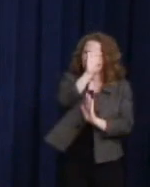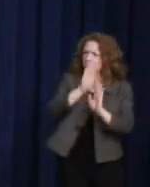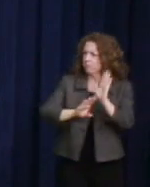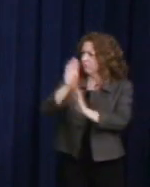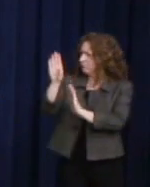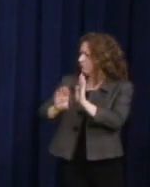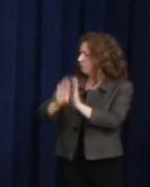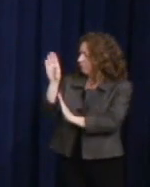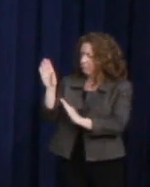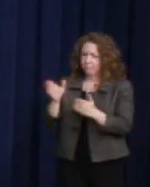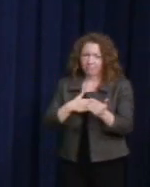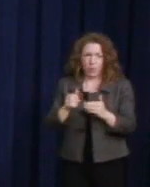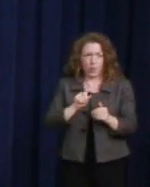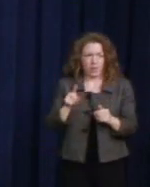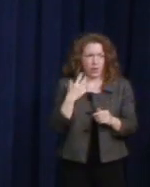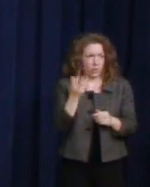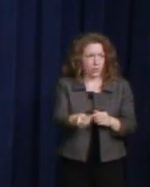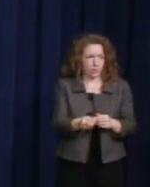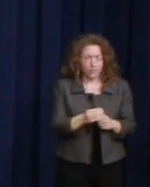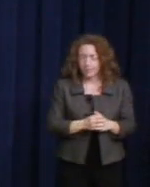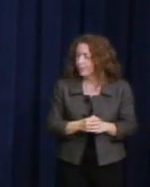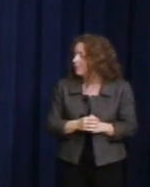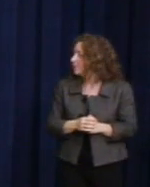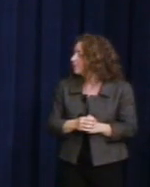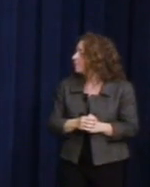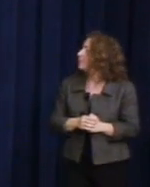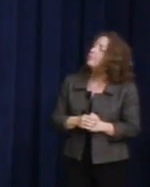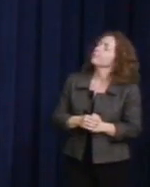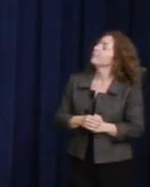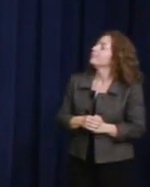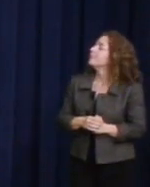I remember, in particular, the work done